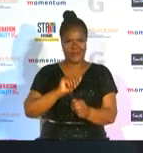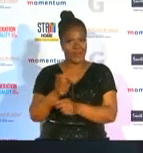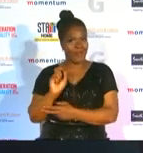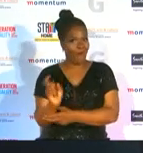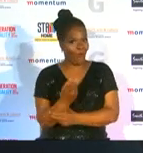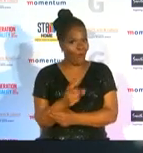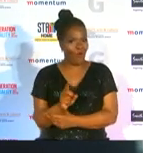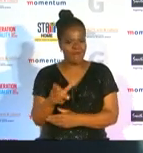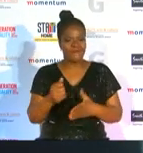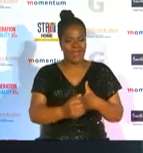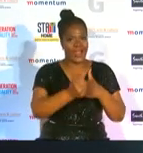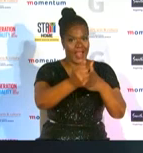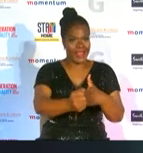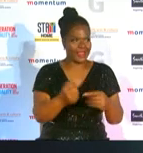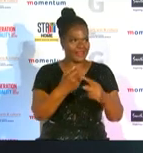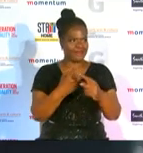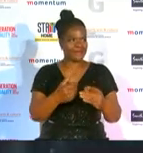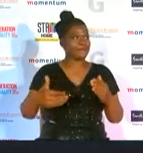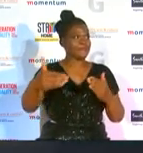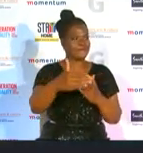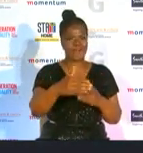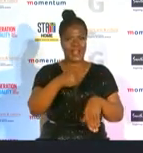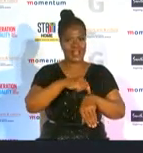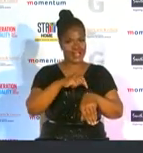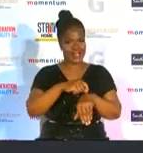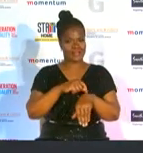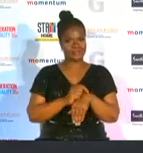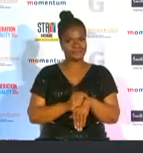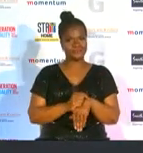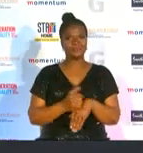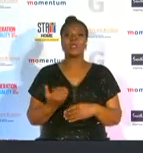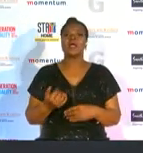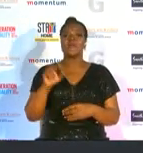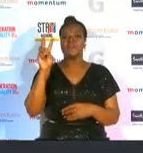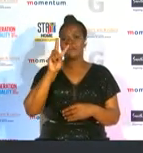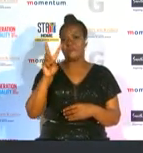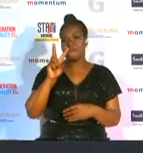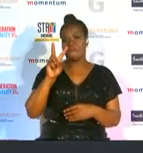these testing times and virginia mabaso mabaso's daring